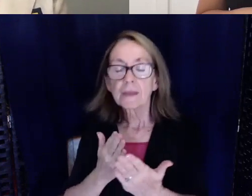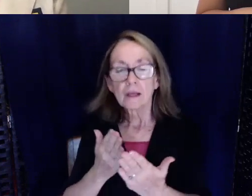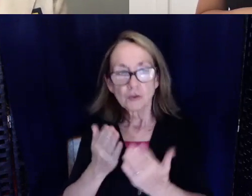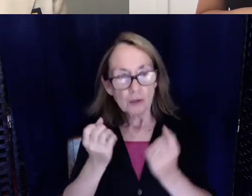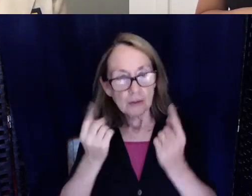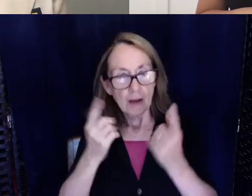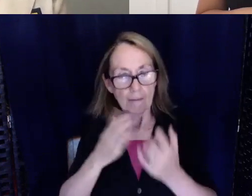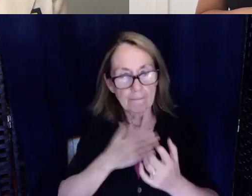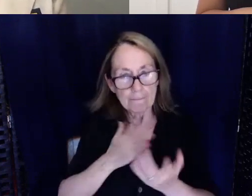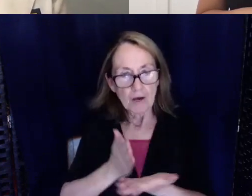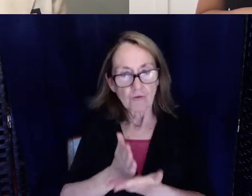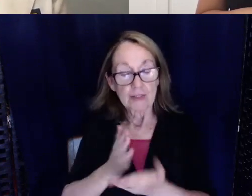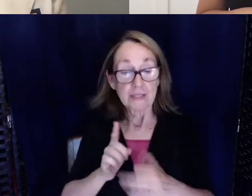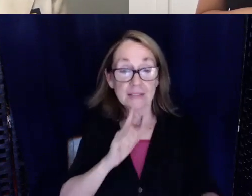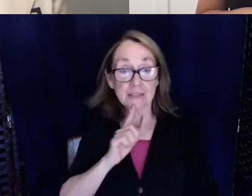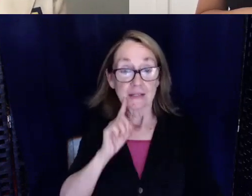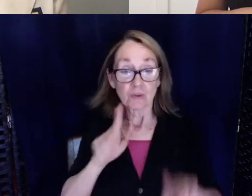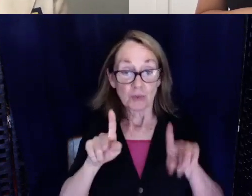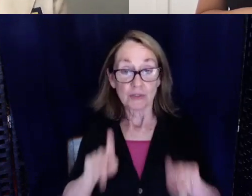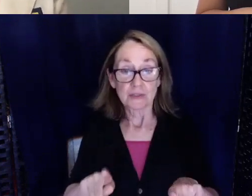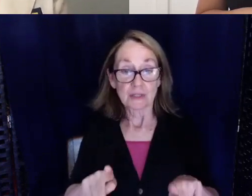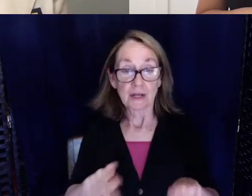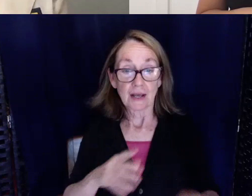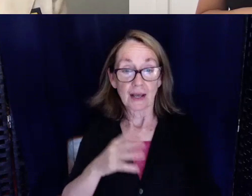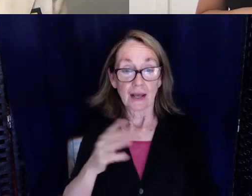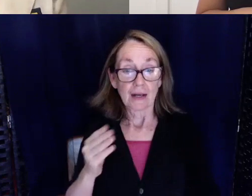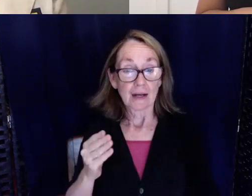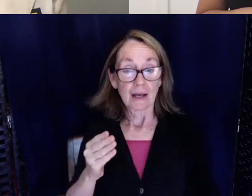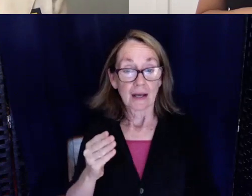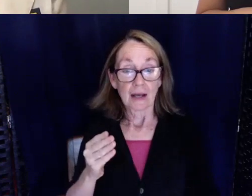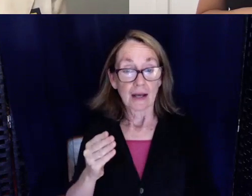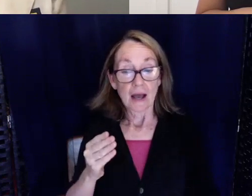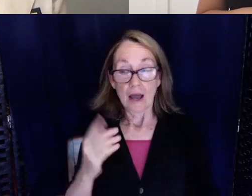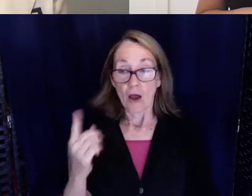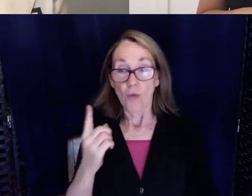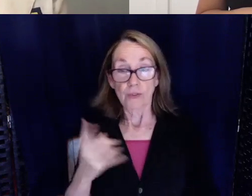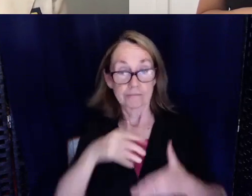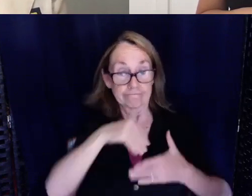rights were as a deaf person. And I just carried that with me